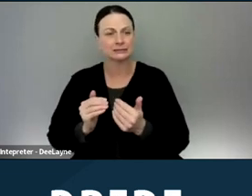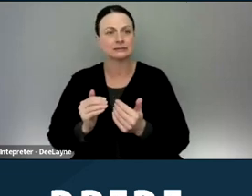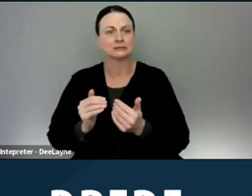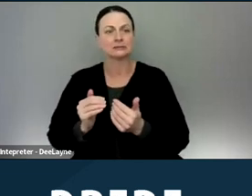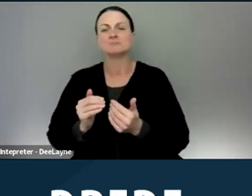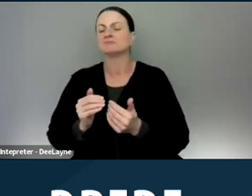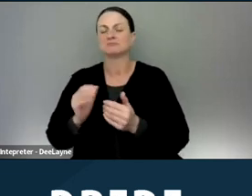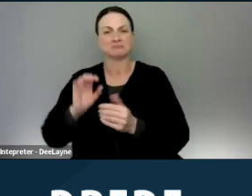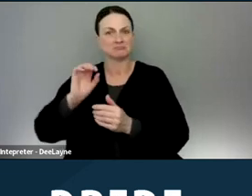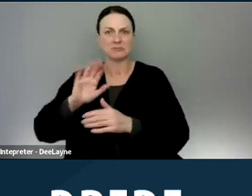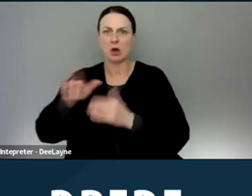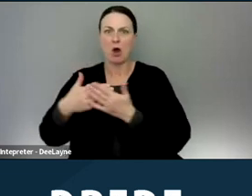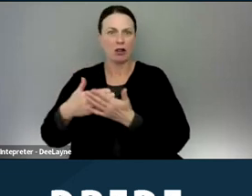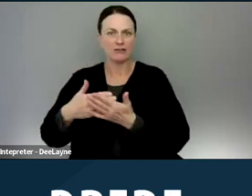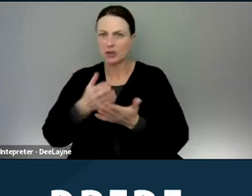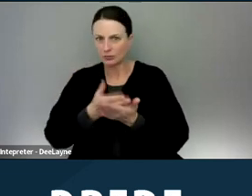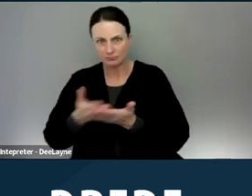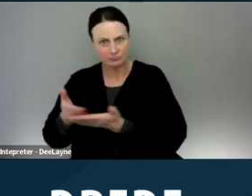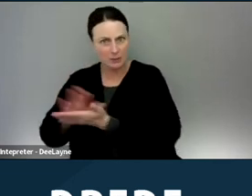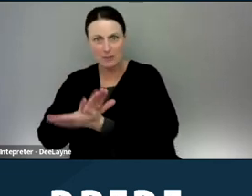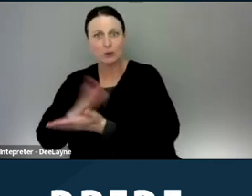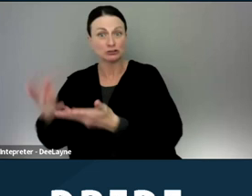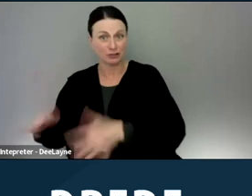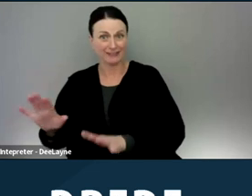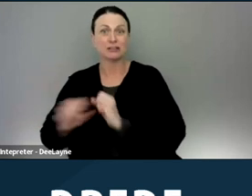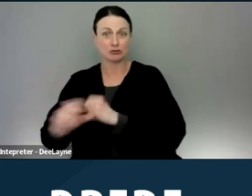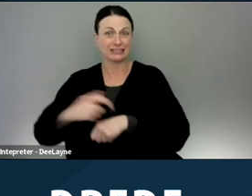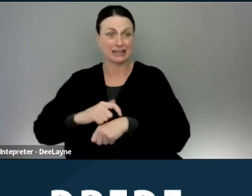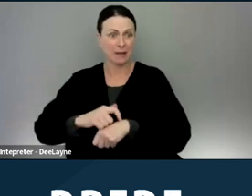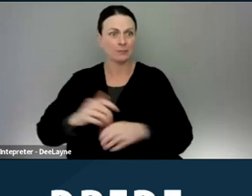and their rental assistance done. And the last is remanding Section Eight. Next slide please.